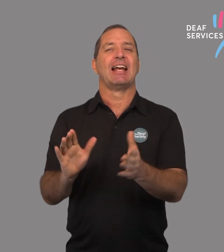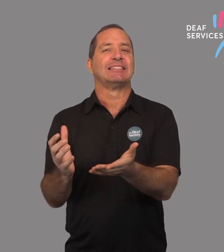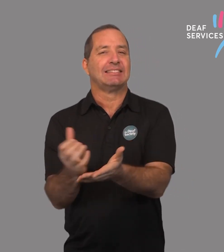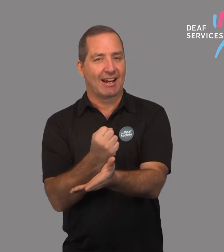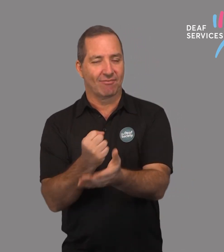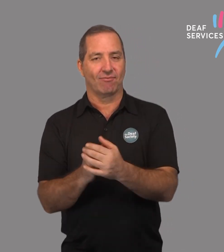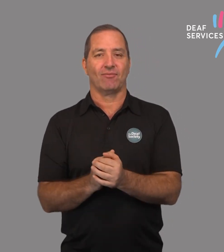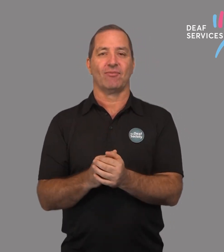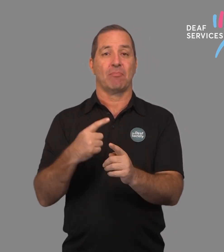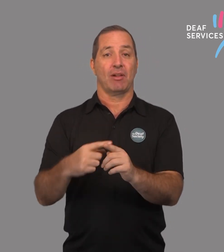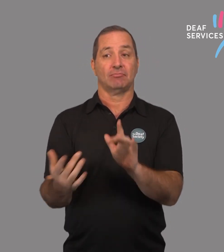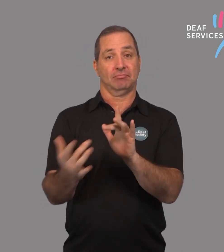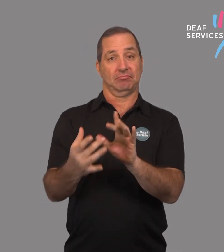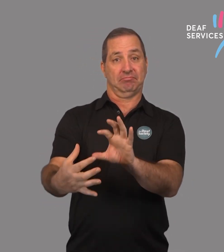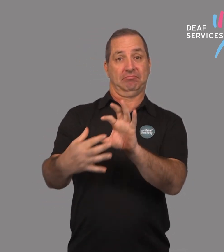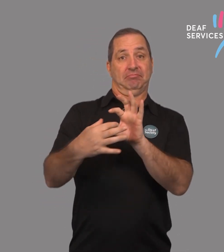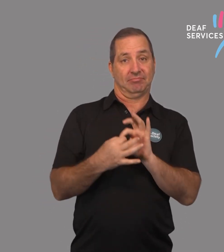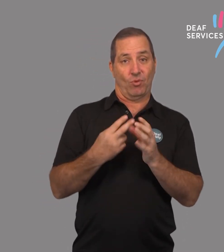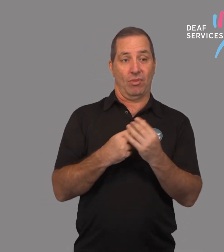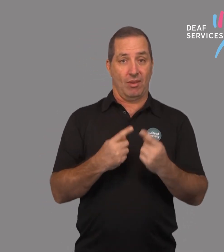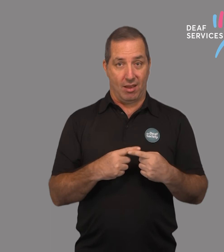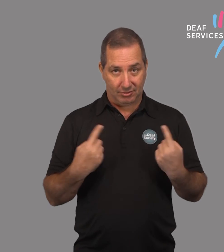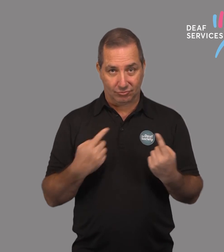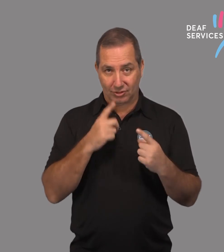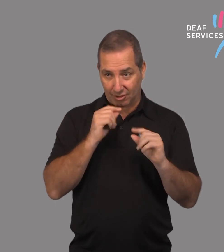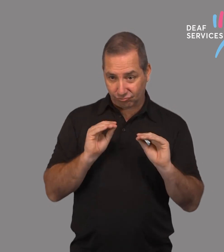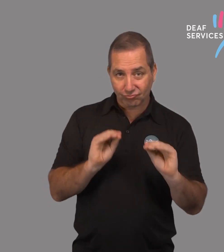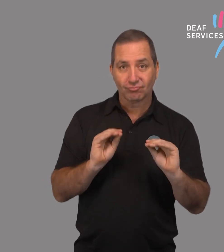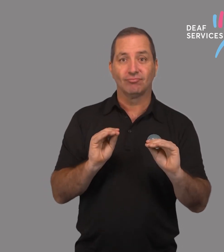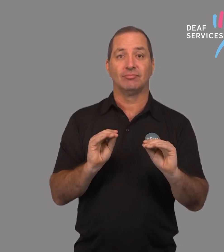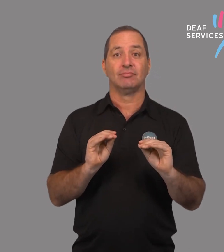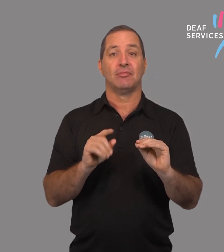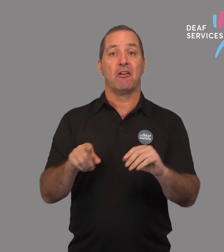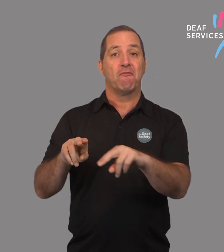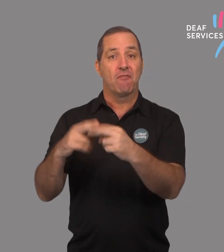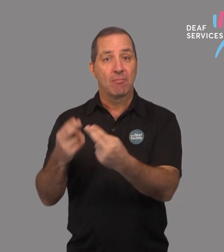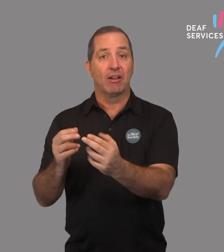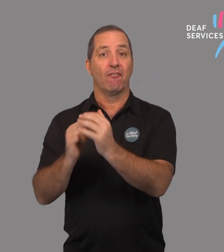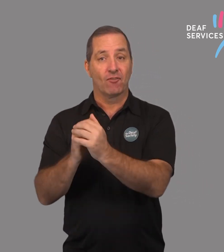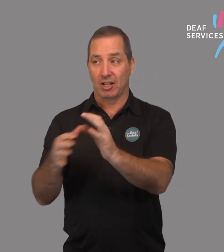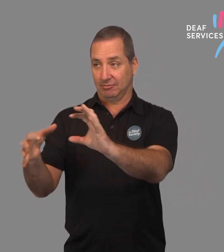so they can stay safe and connected with family and friends